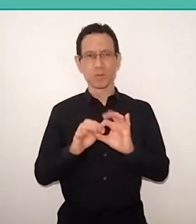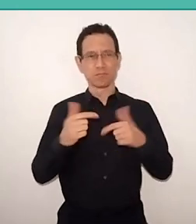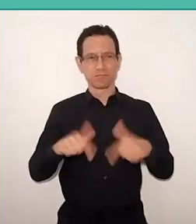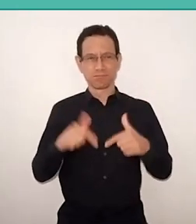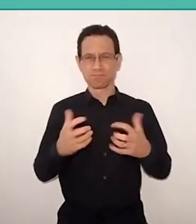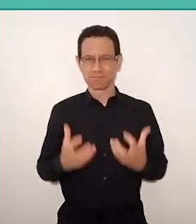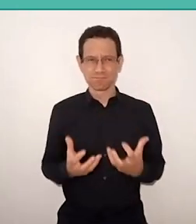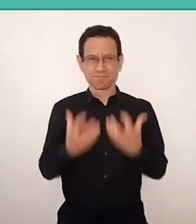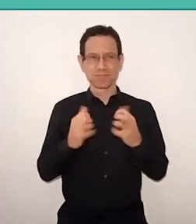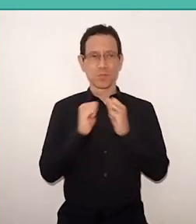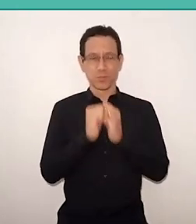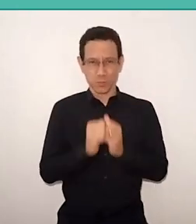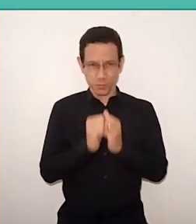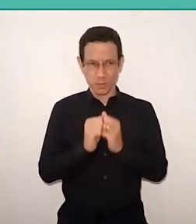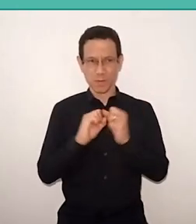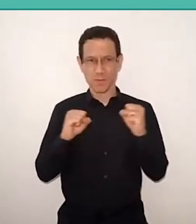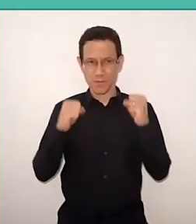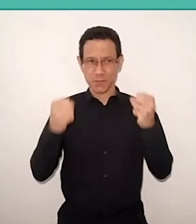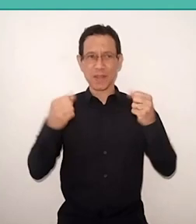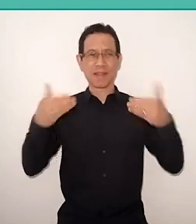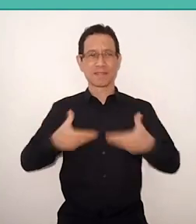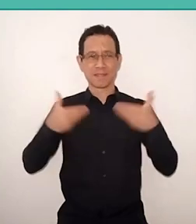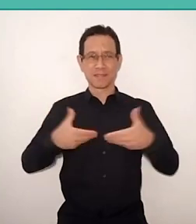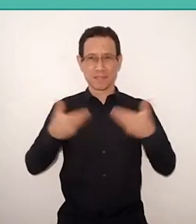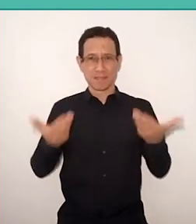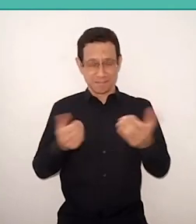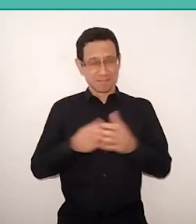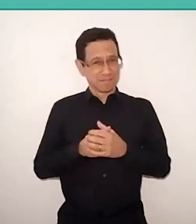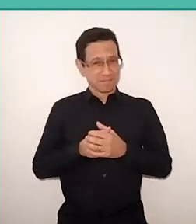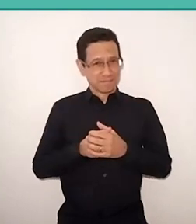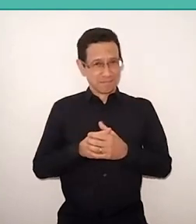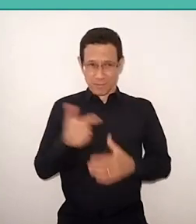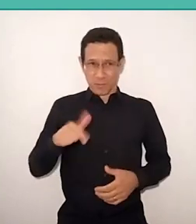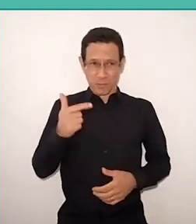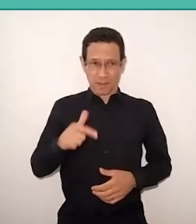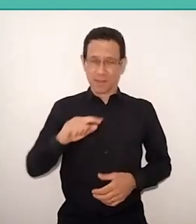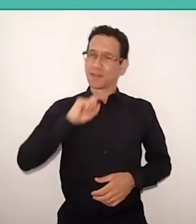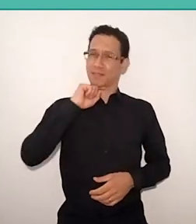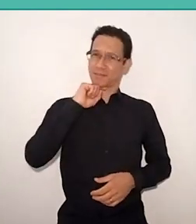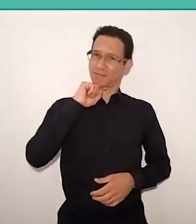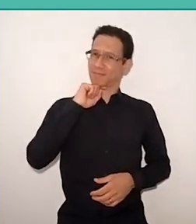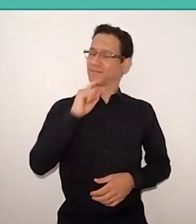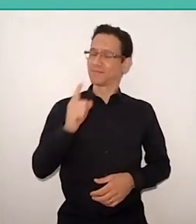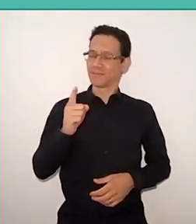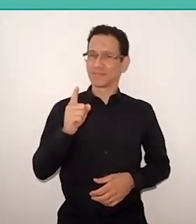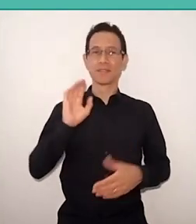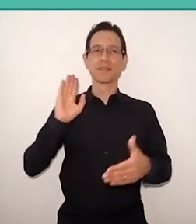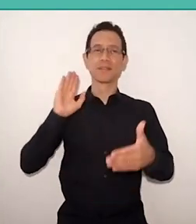this dedication and this joy, we won't be able to, all of us, to get where we need and want.